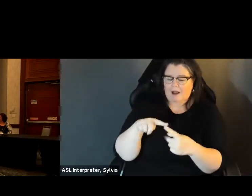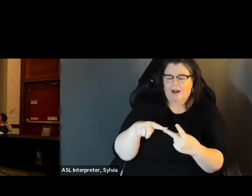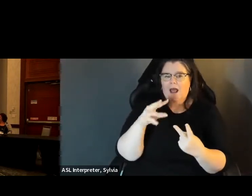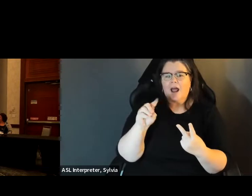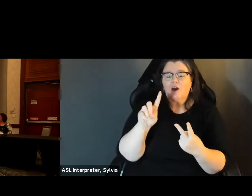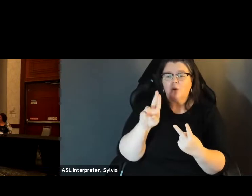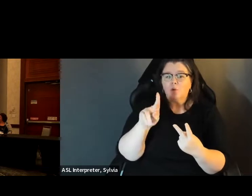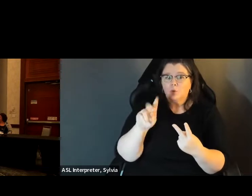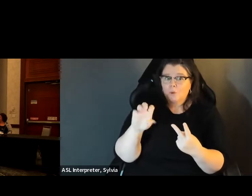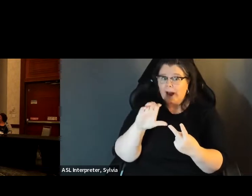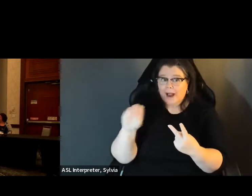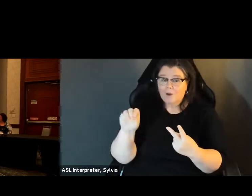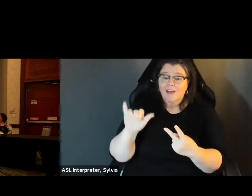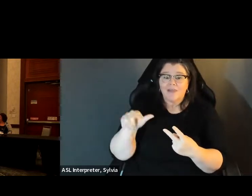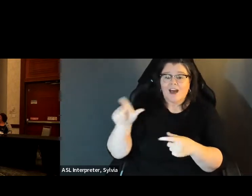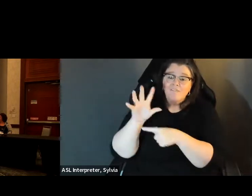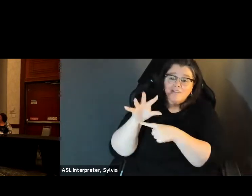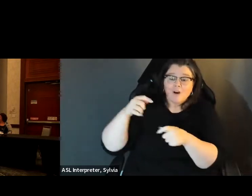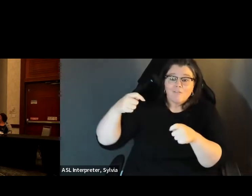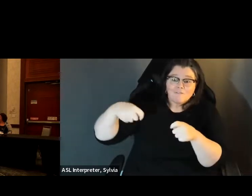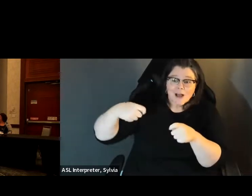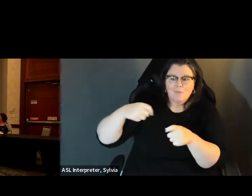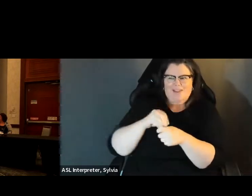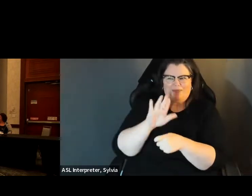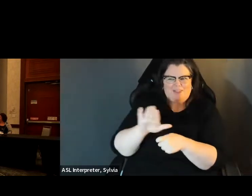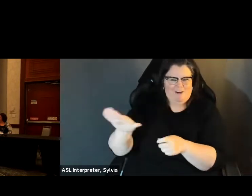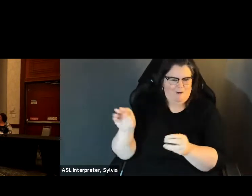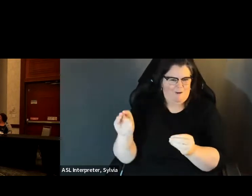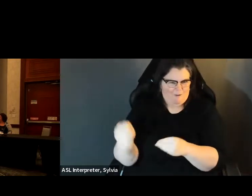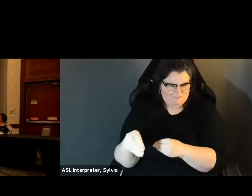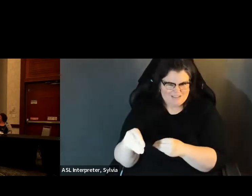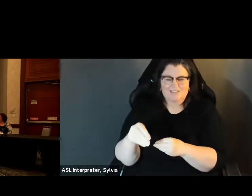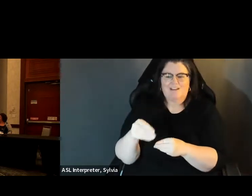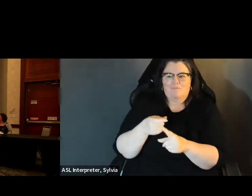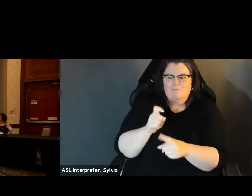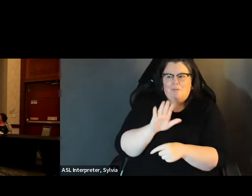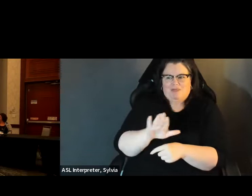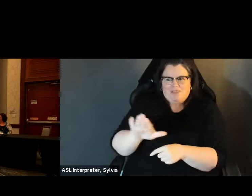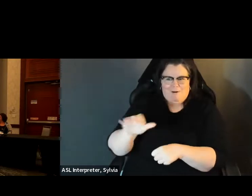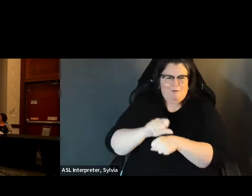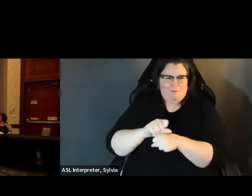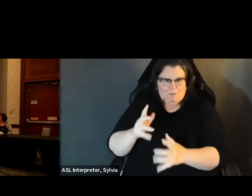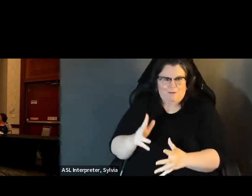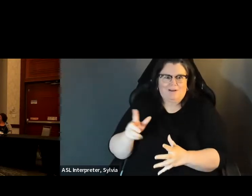in Leon and the counties. The videos were filmed in their offices The videos were filmed in their offices and their employees narrated the content.